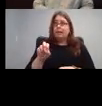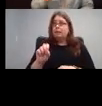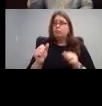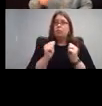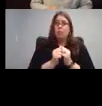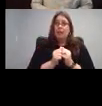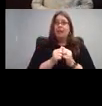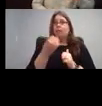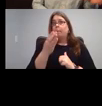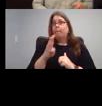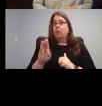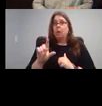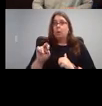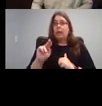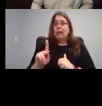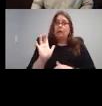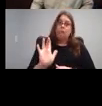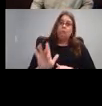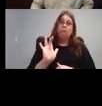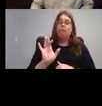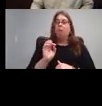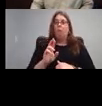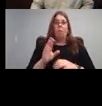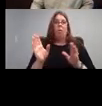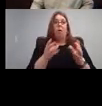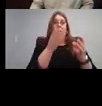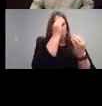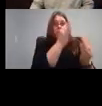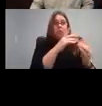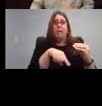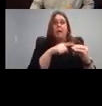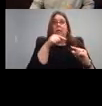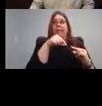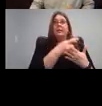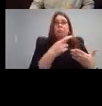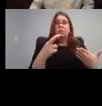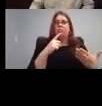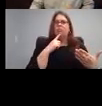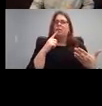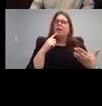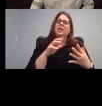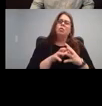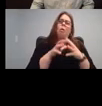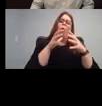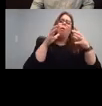Or to this one thing, here's this other thing, and there's just an absolute wealth of information out there and we